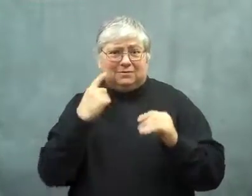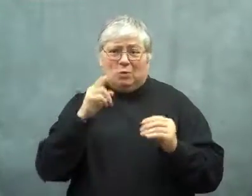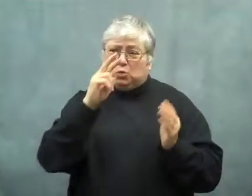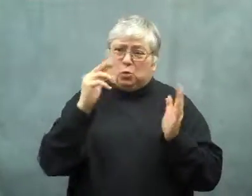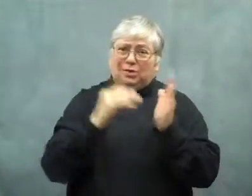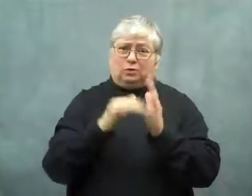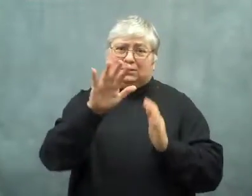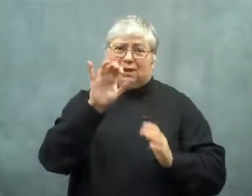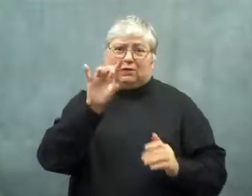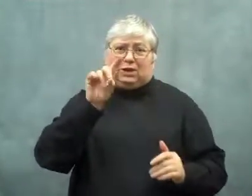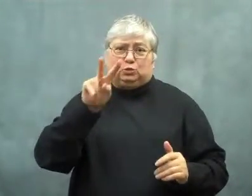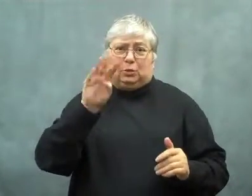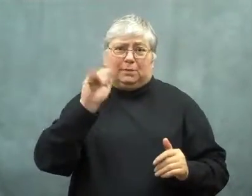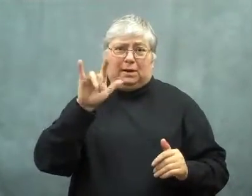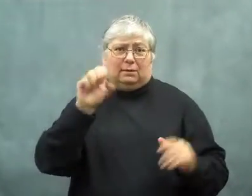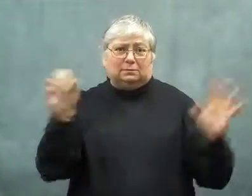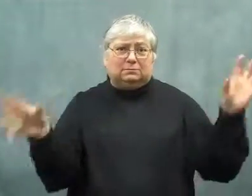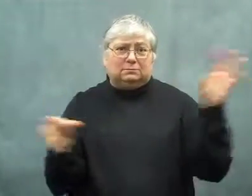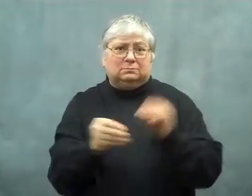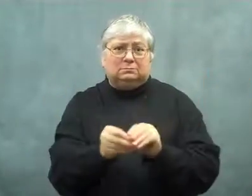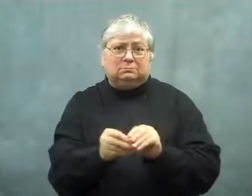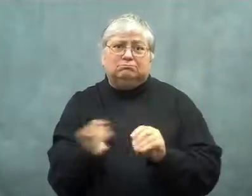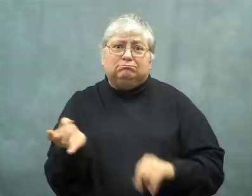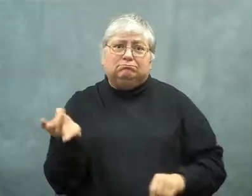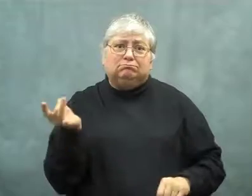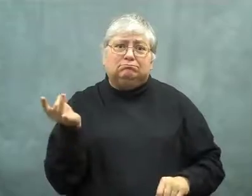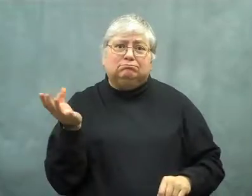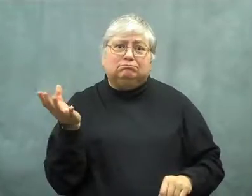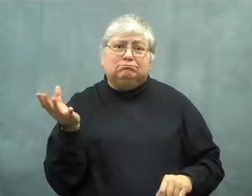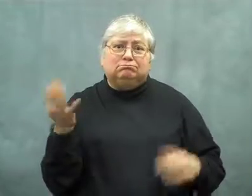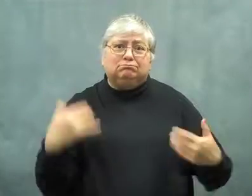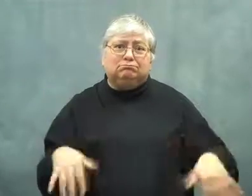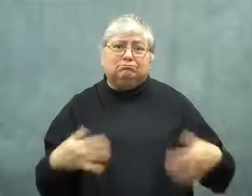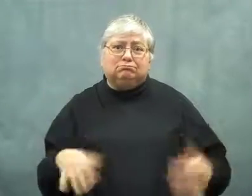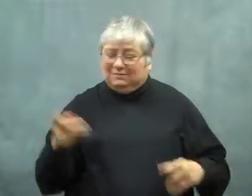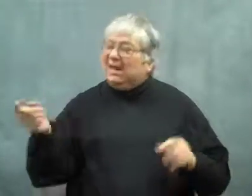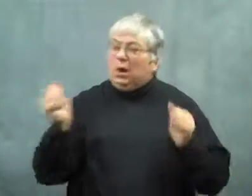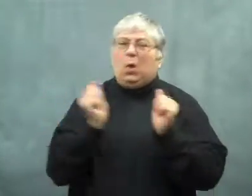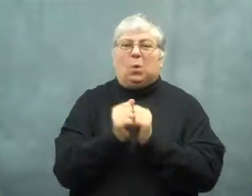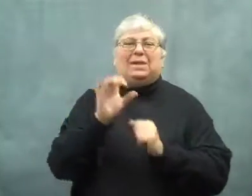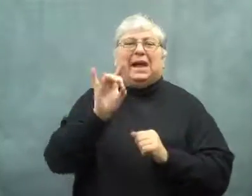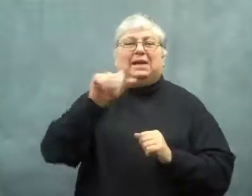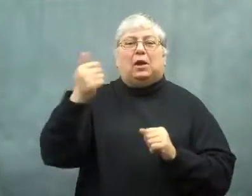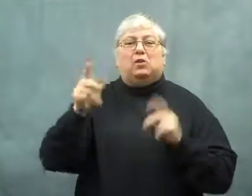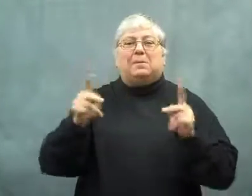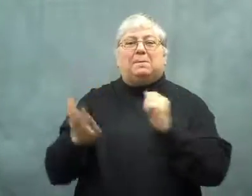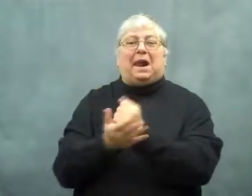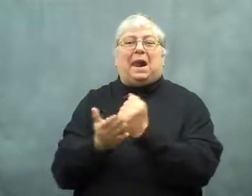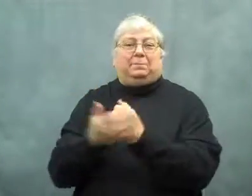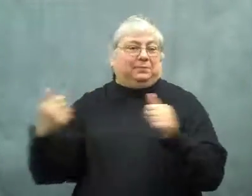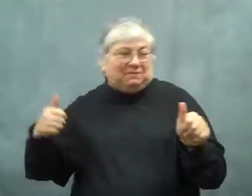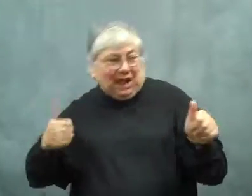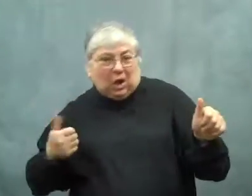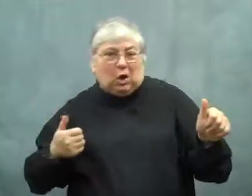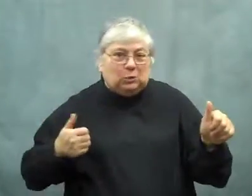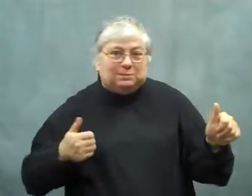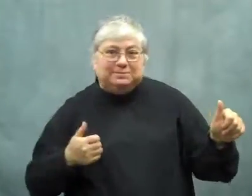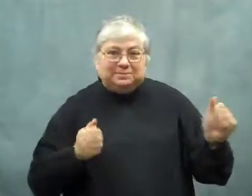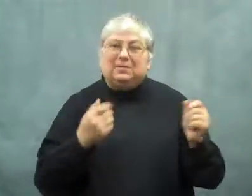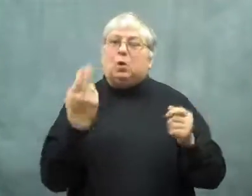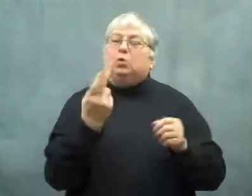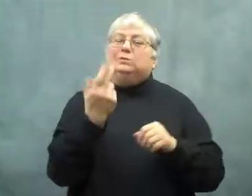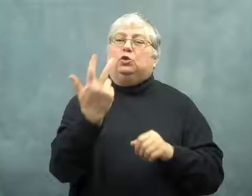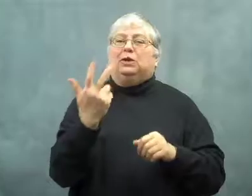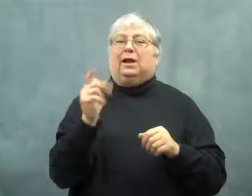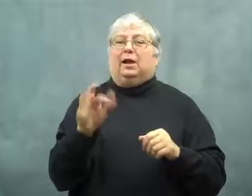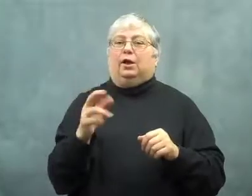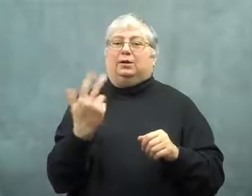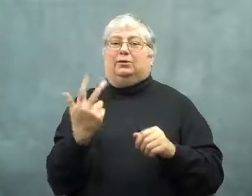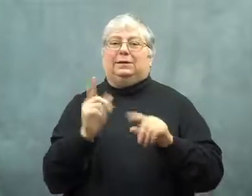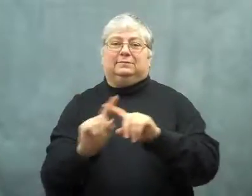That's for a trip of 2582 miles. That's amazing.